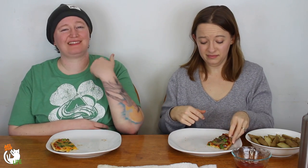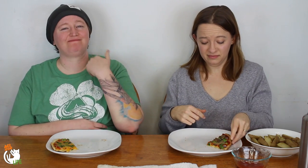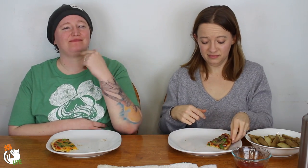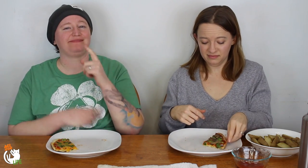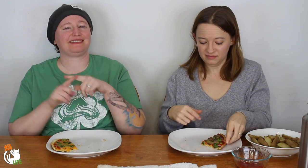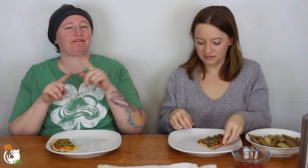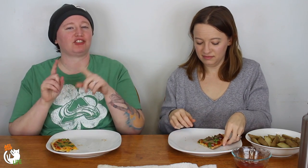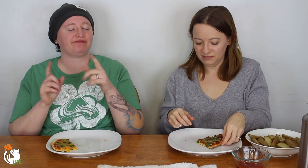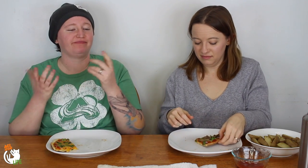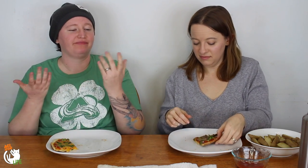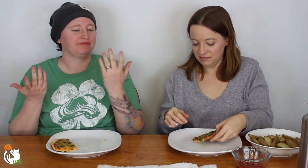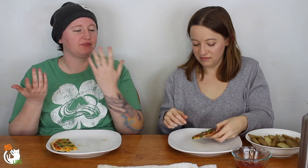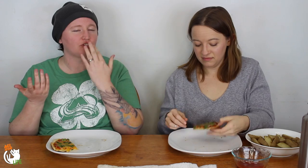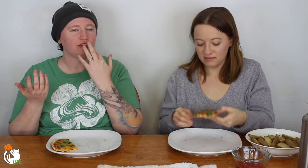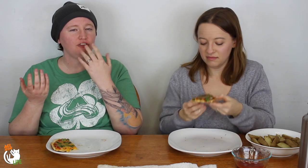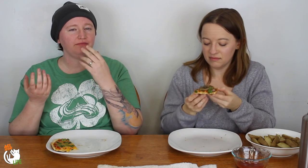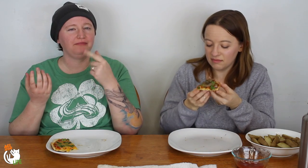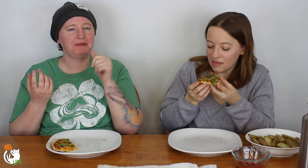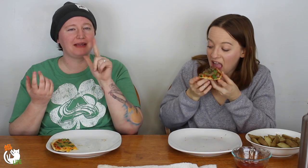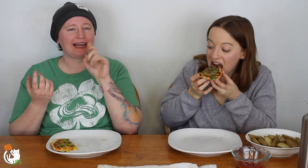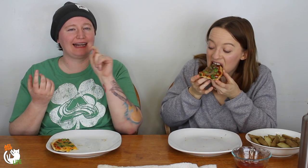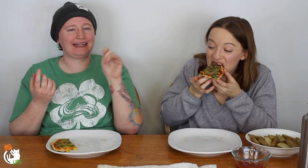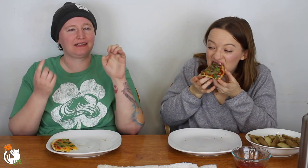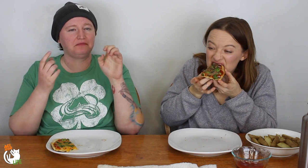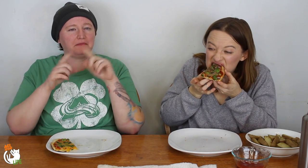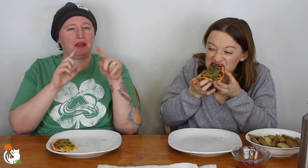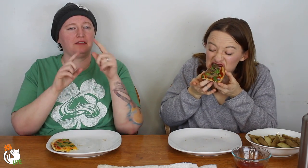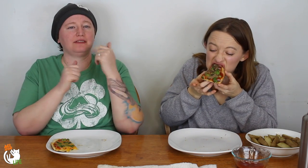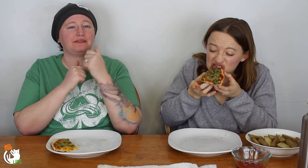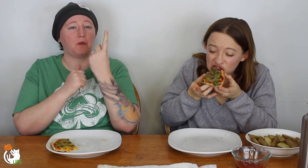Yeah they had umm different -- a color palette.